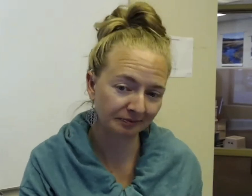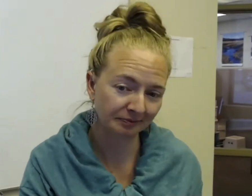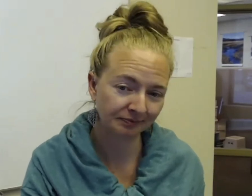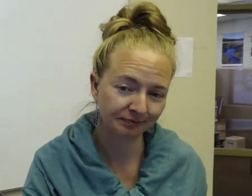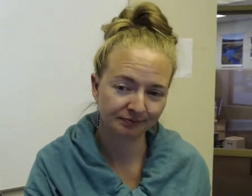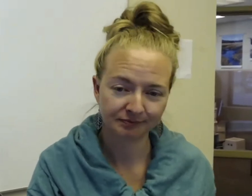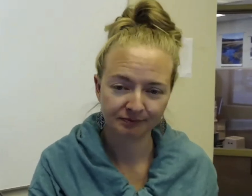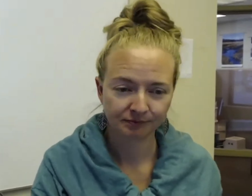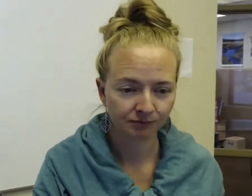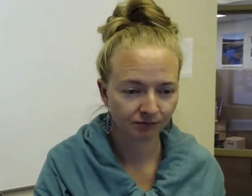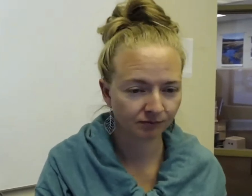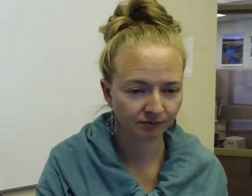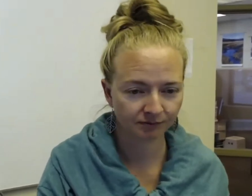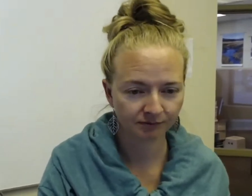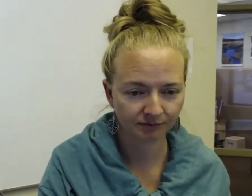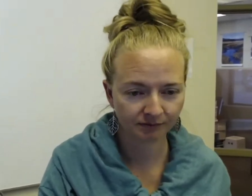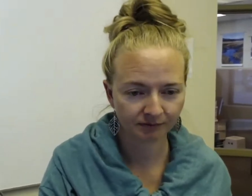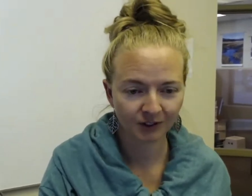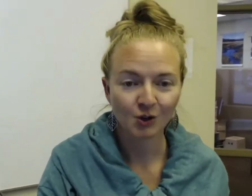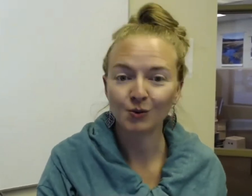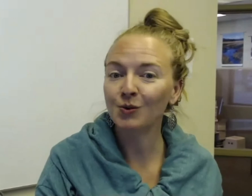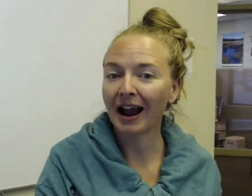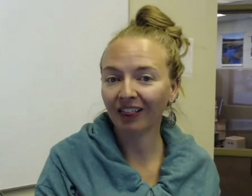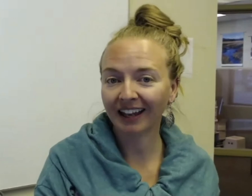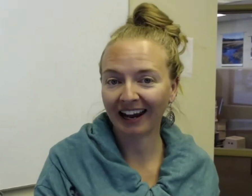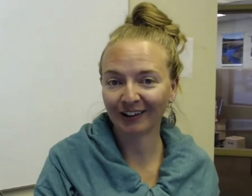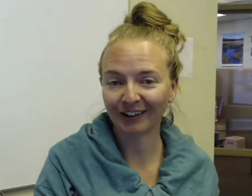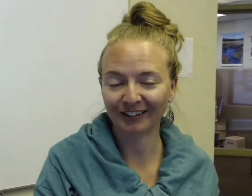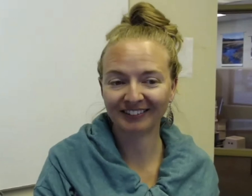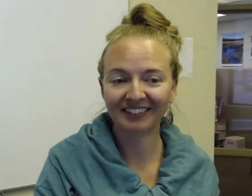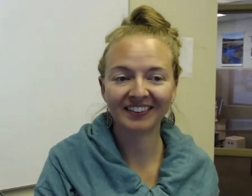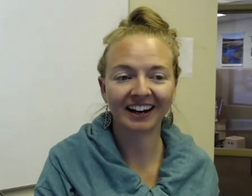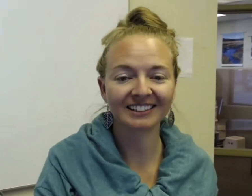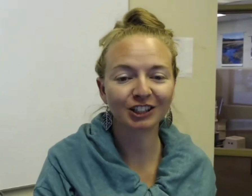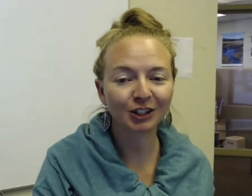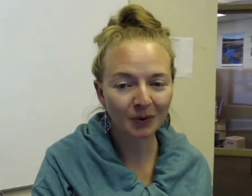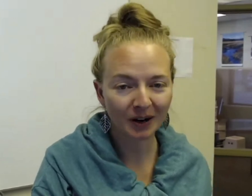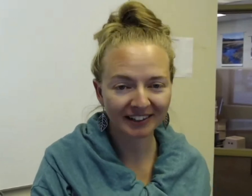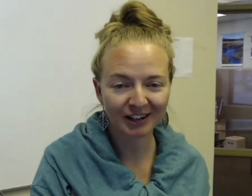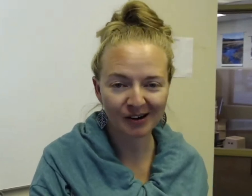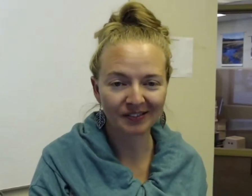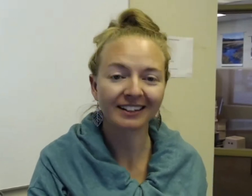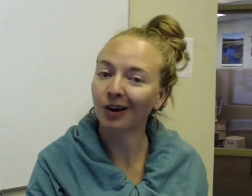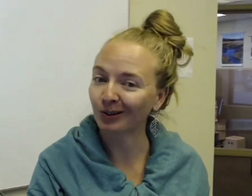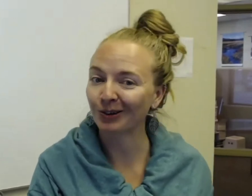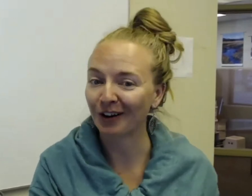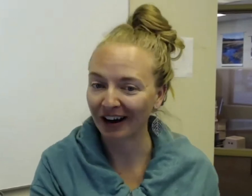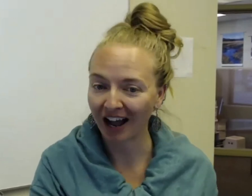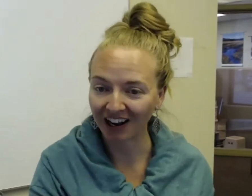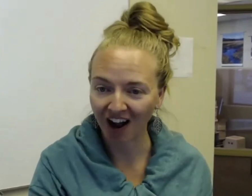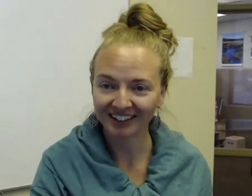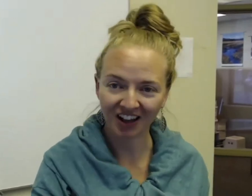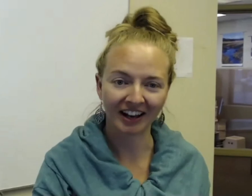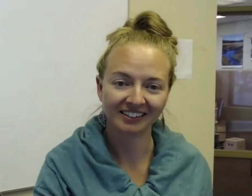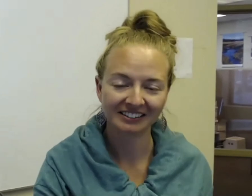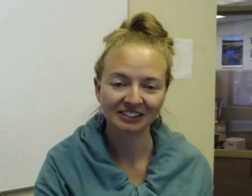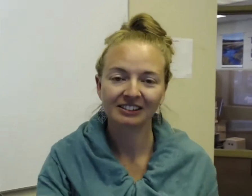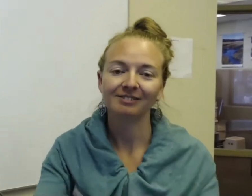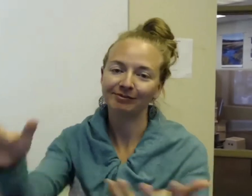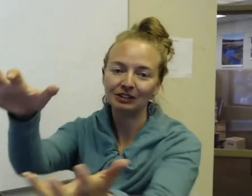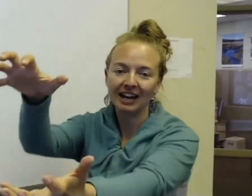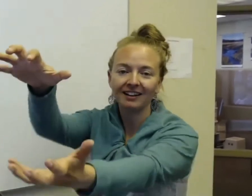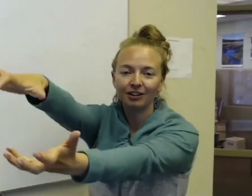Ooh! Alligator. That is a good one to know, and that's also a very iconic sign. You take